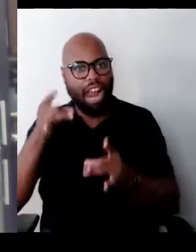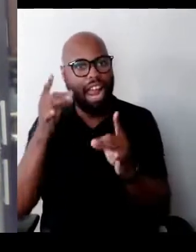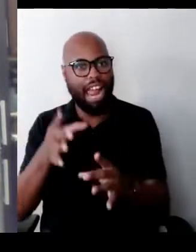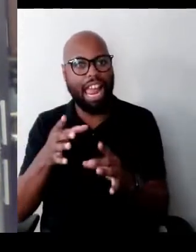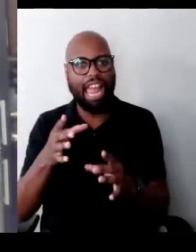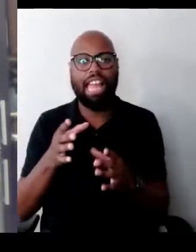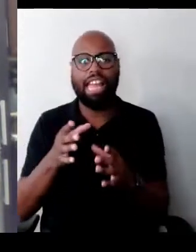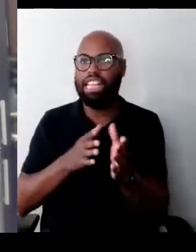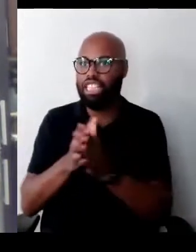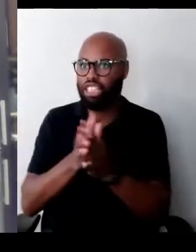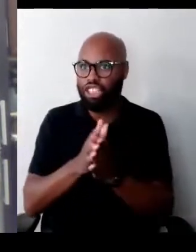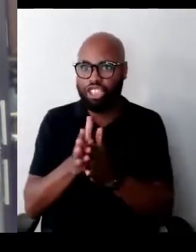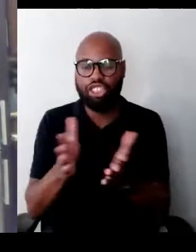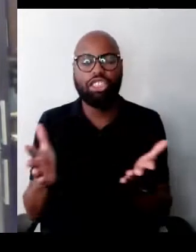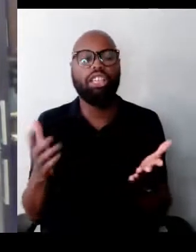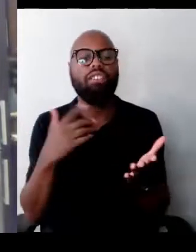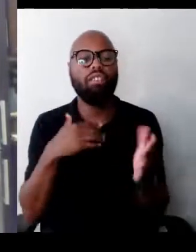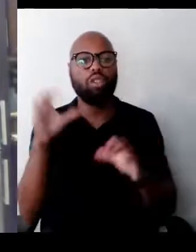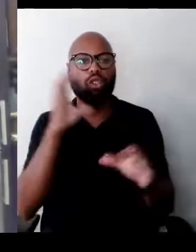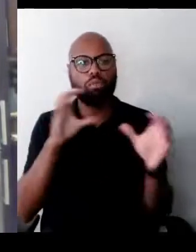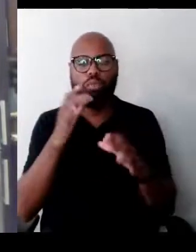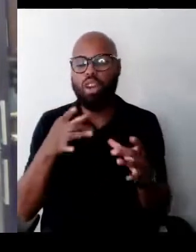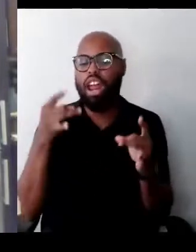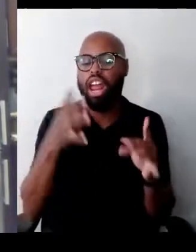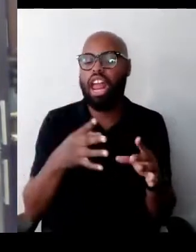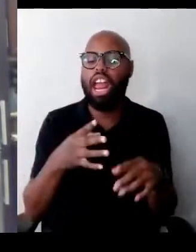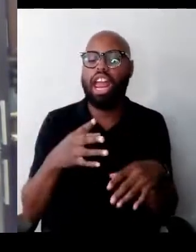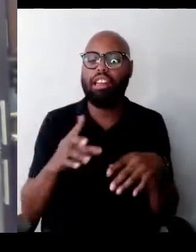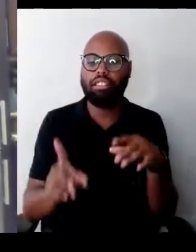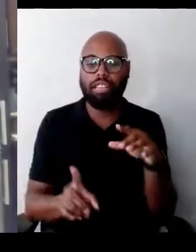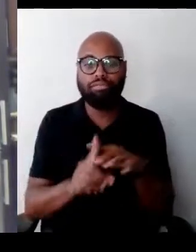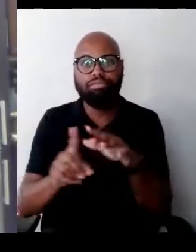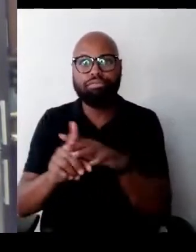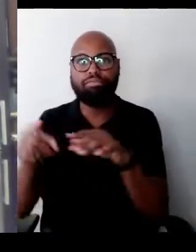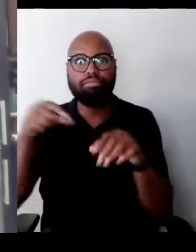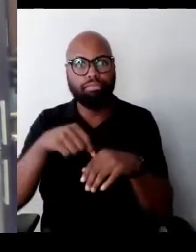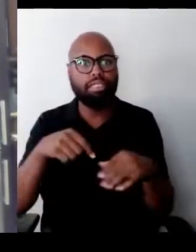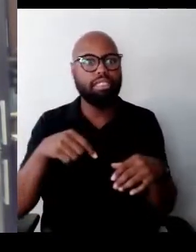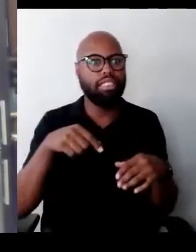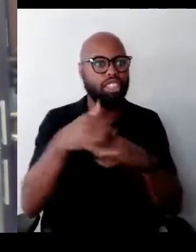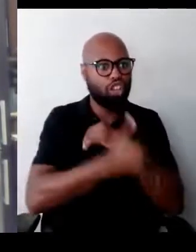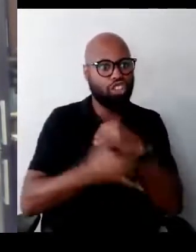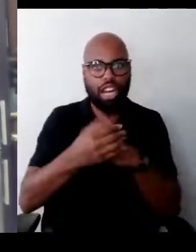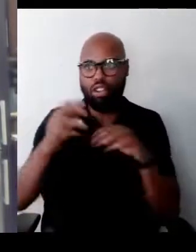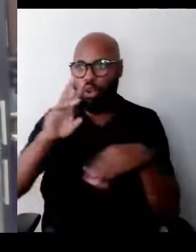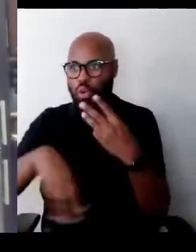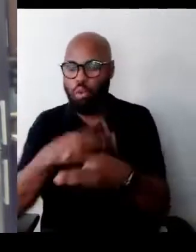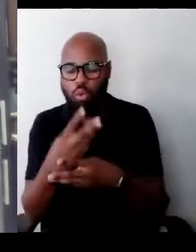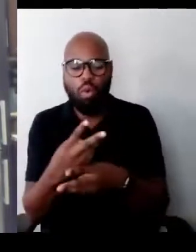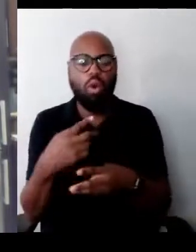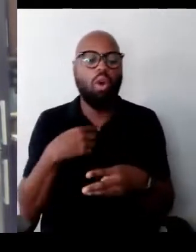of hate in this country and around the world, exploring hate, anti-Semitism, racism and extremism,